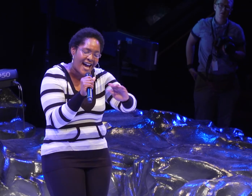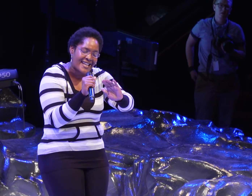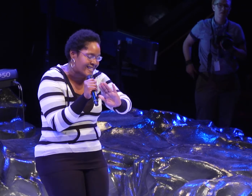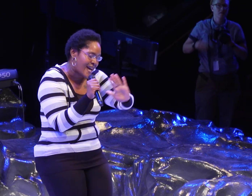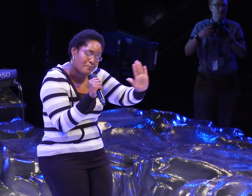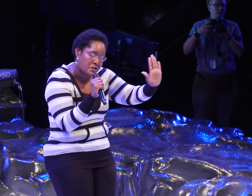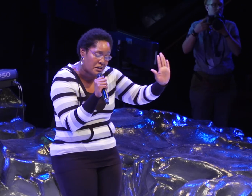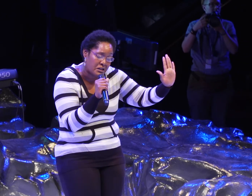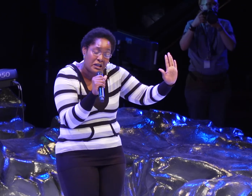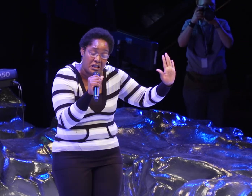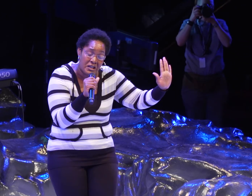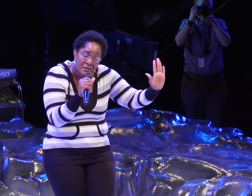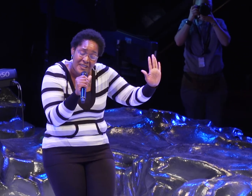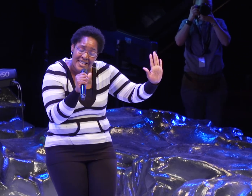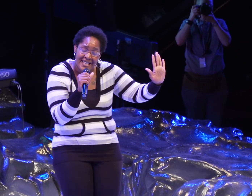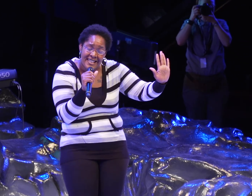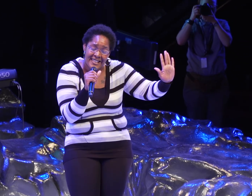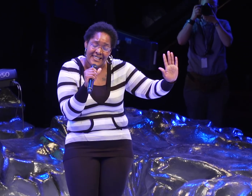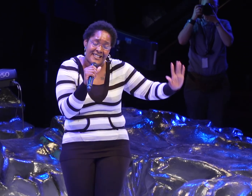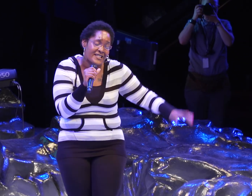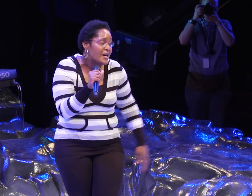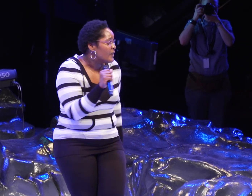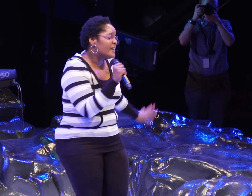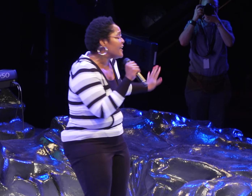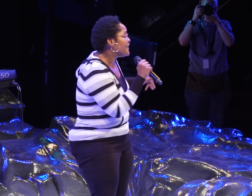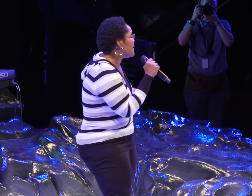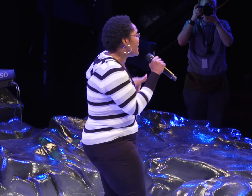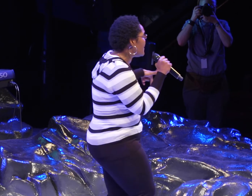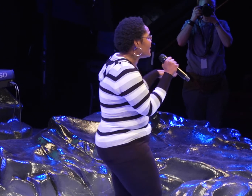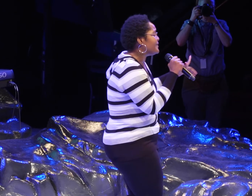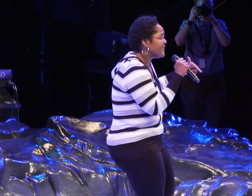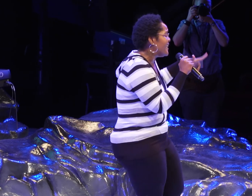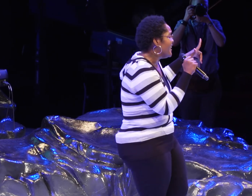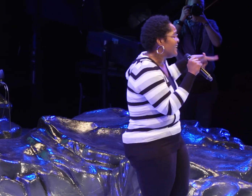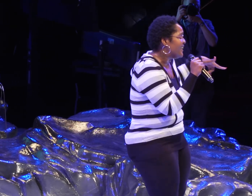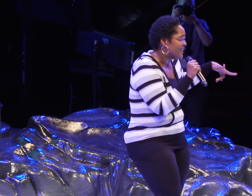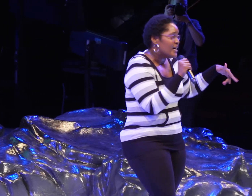I'm not accepting any of this (scat singing)